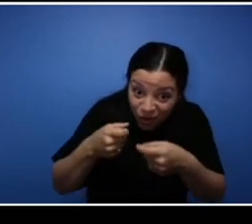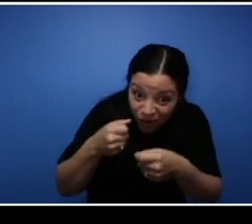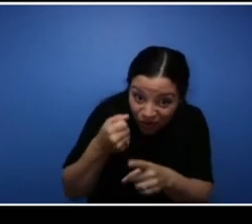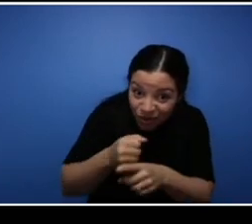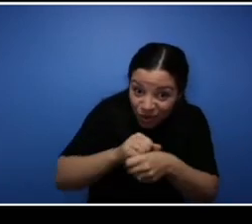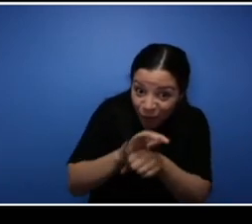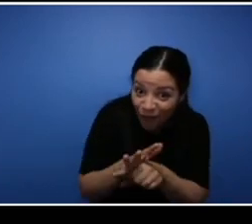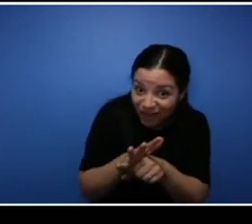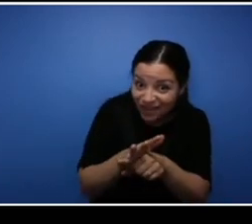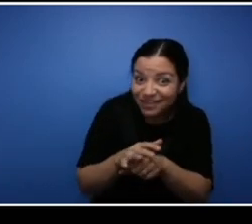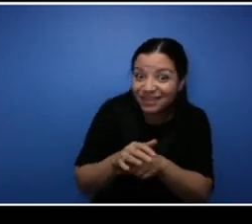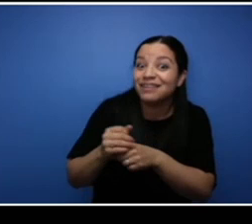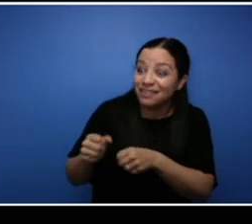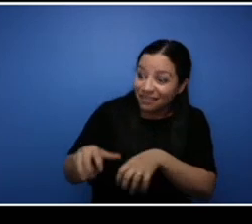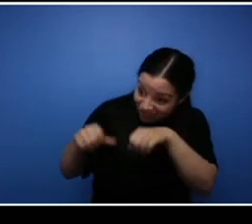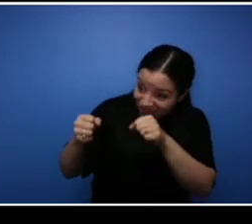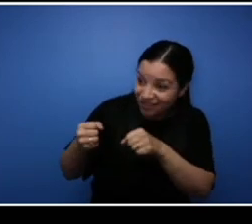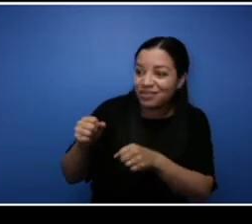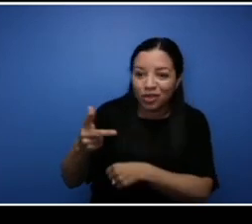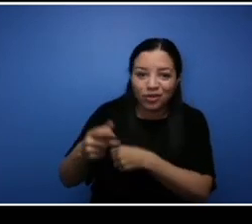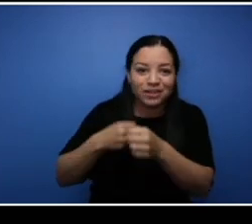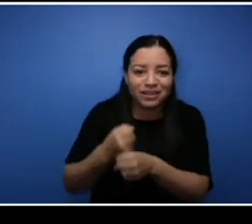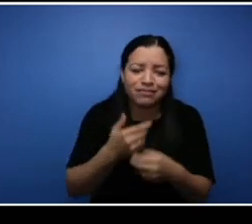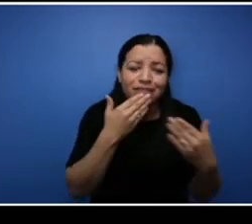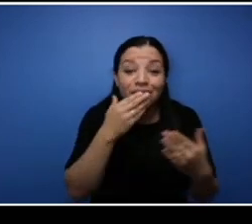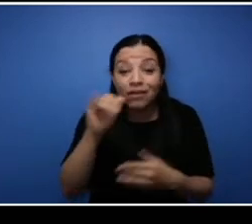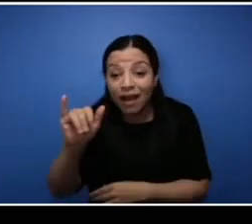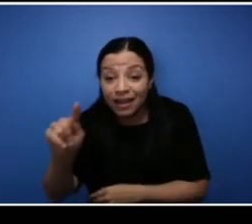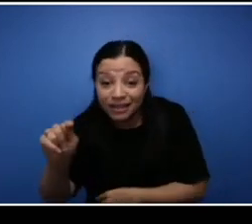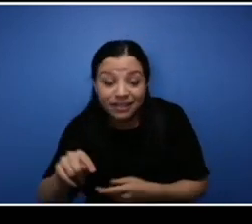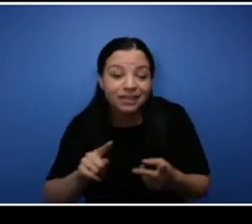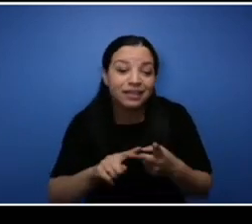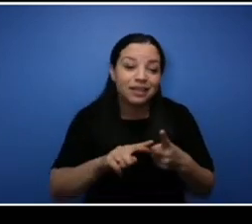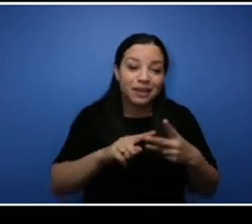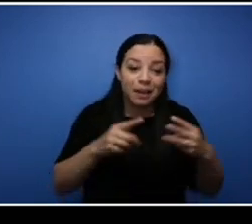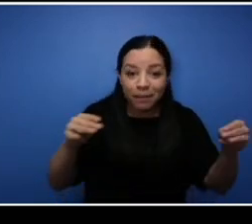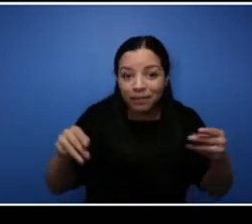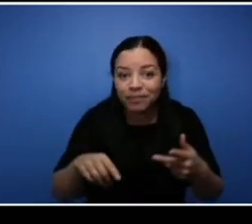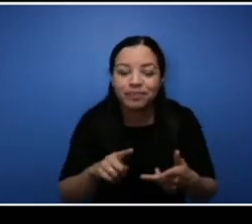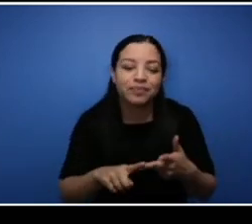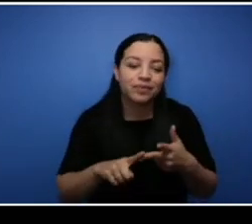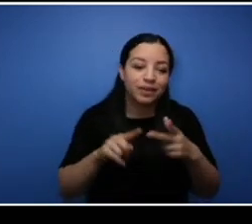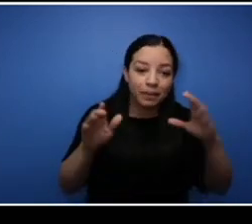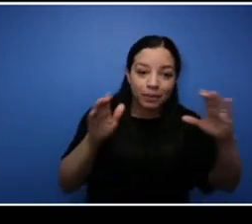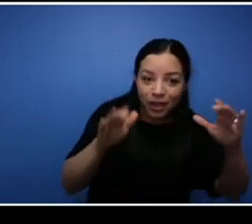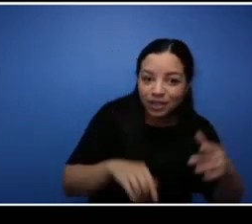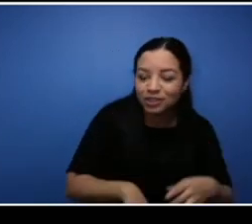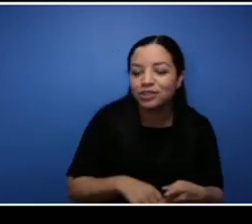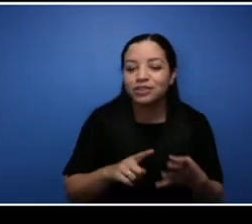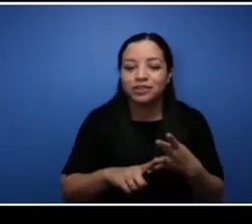IT, marketing, communications, Entrepreneurship and Alumni and of course everybody tuning